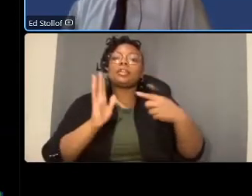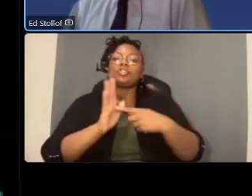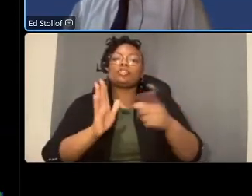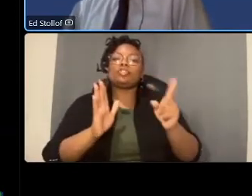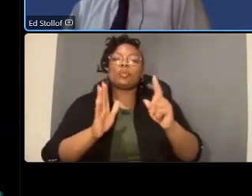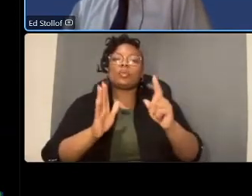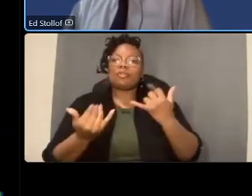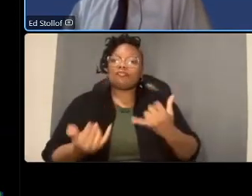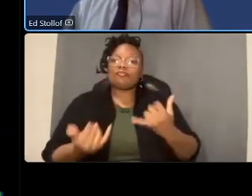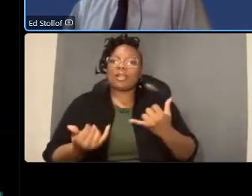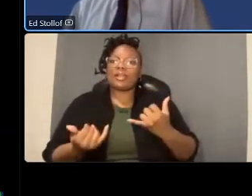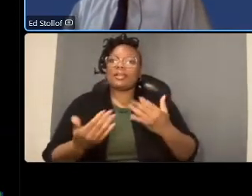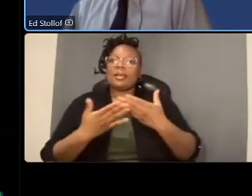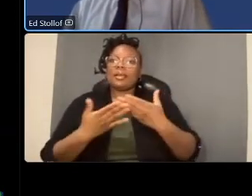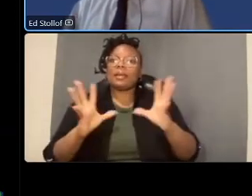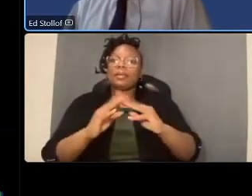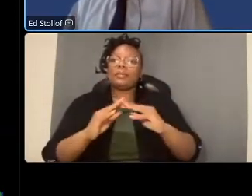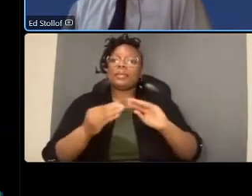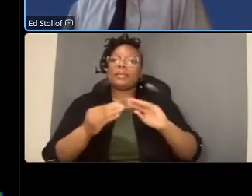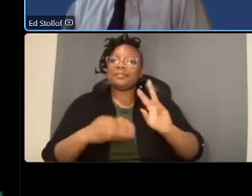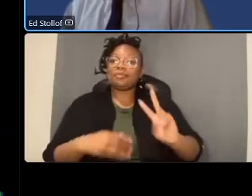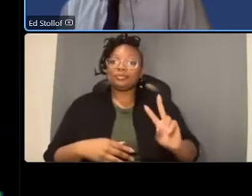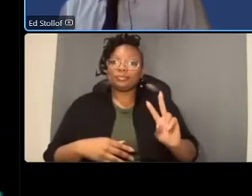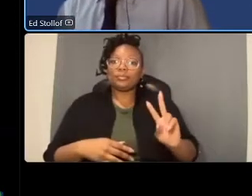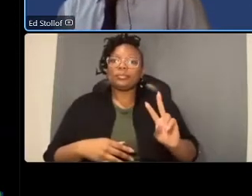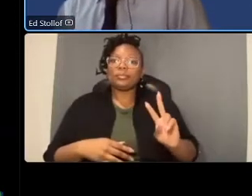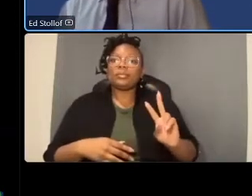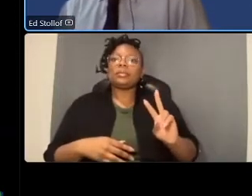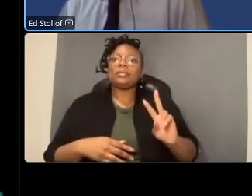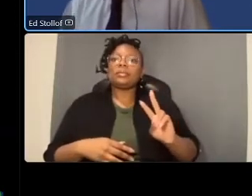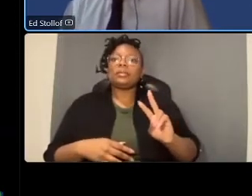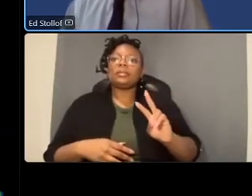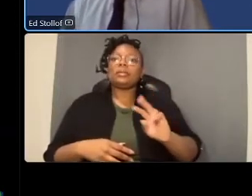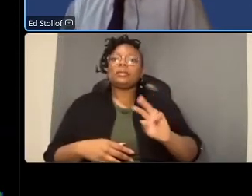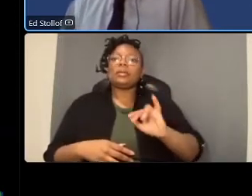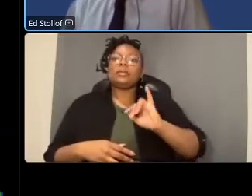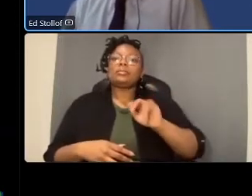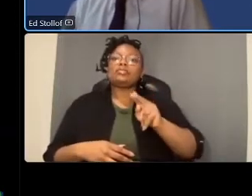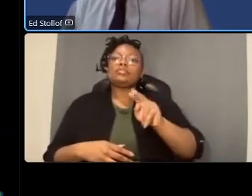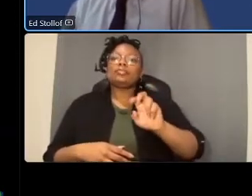public meeting number two on the 28th and 29th of june 2022